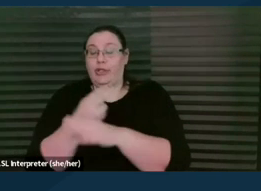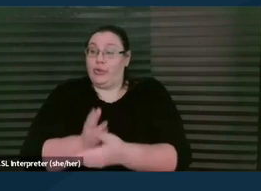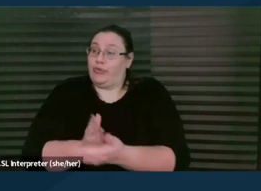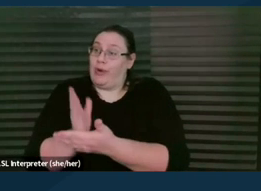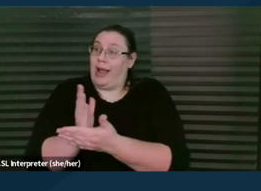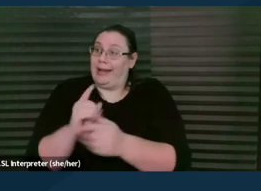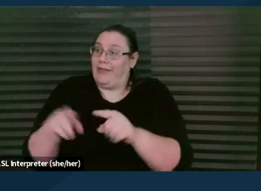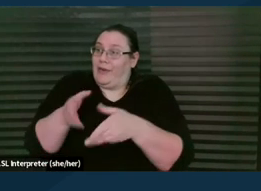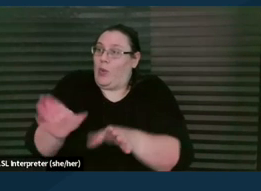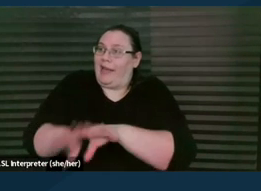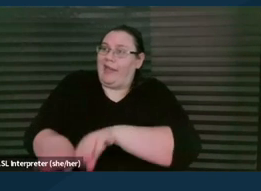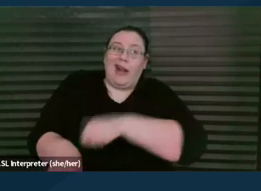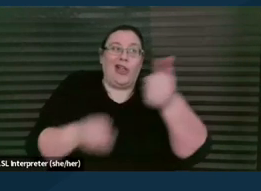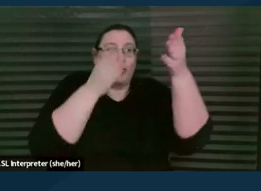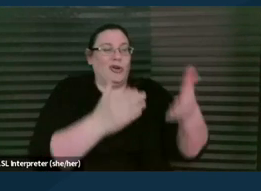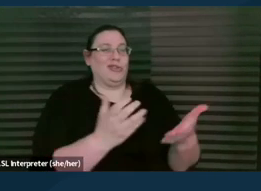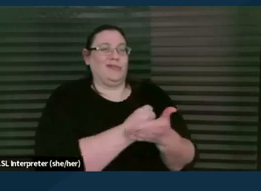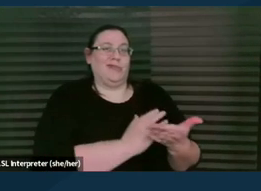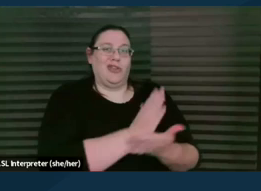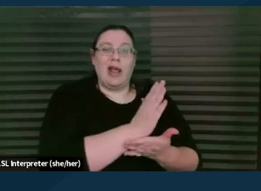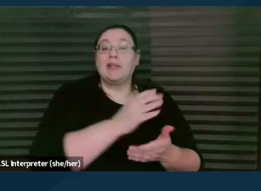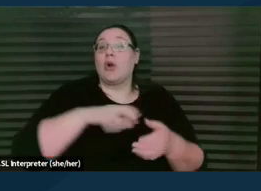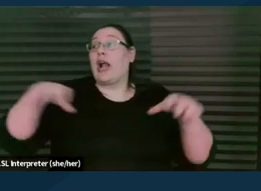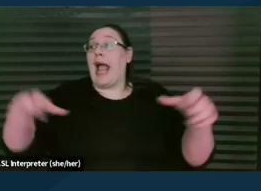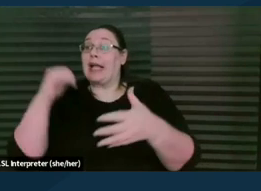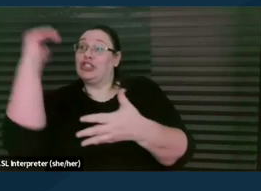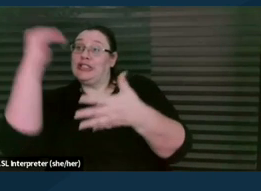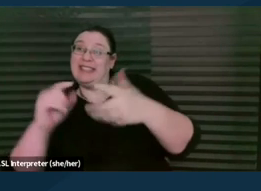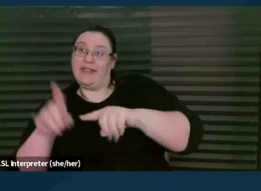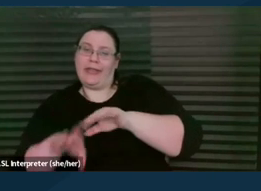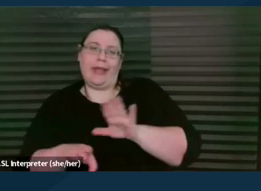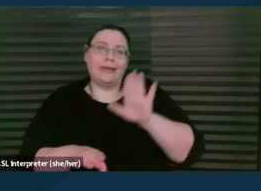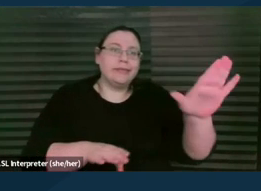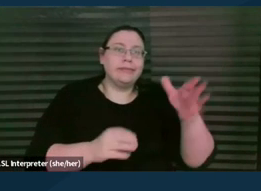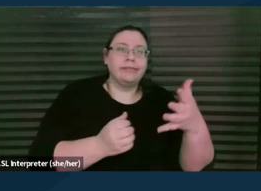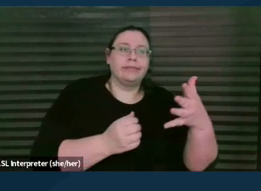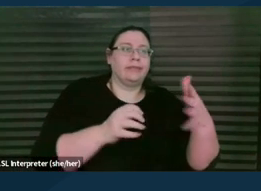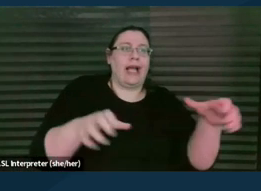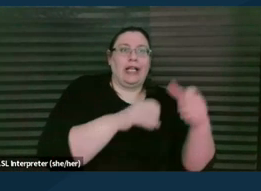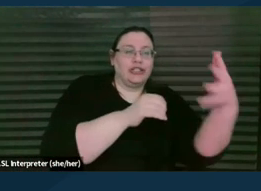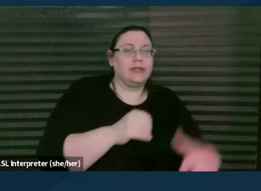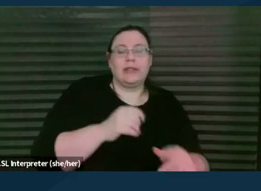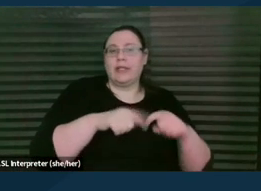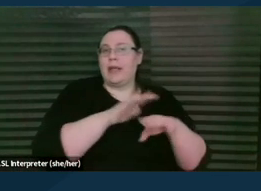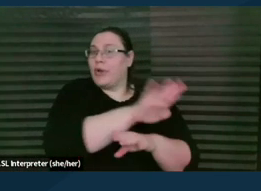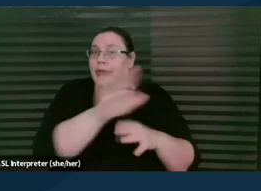may take different action steps depending on what their priorities and values are. And it's our job to help them figure that out,